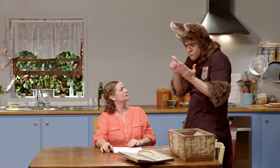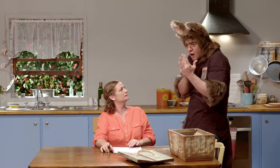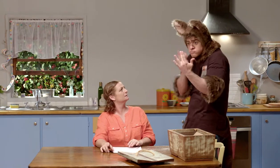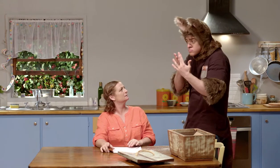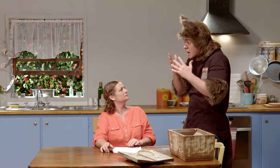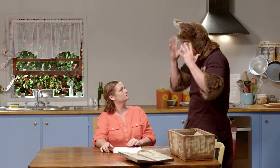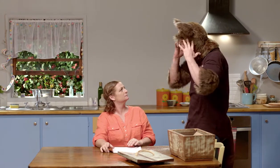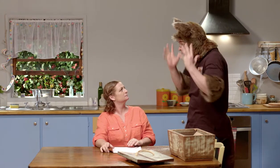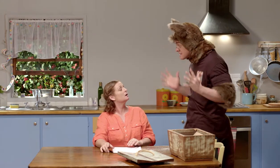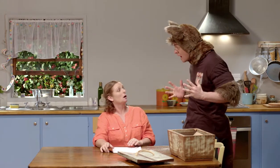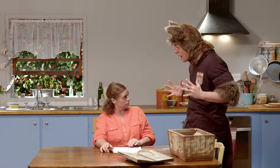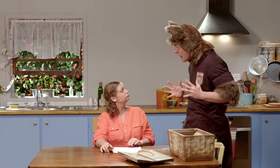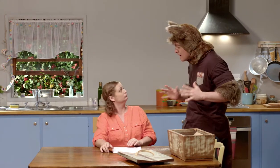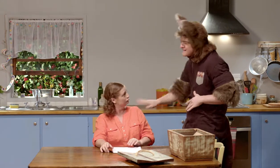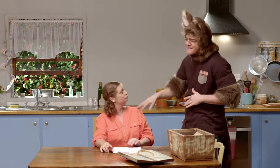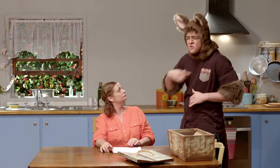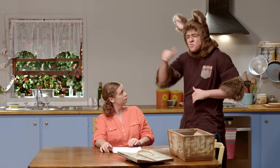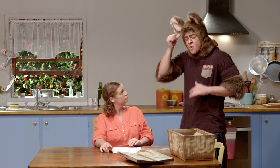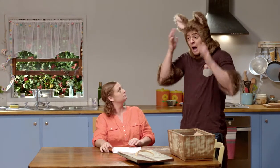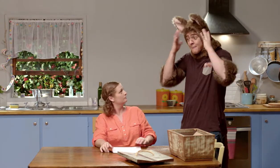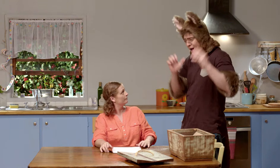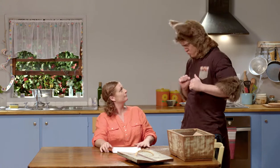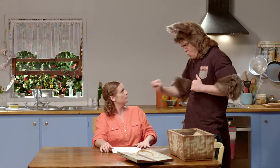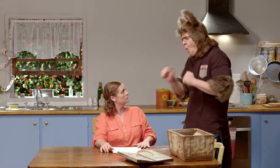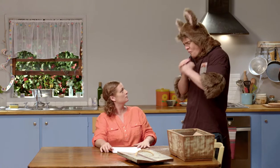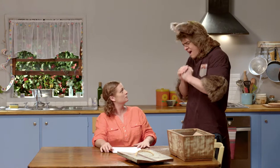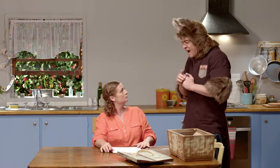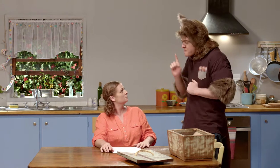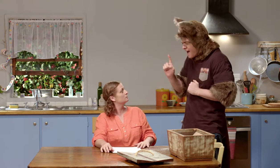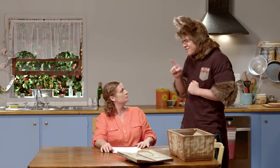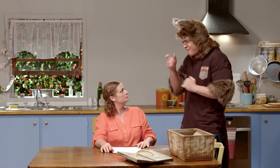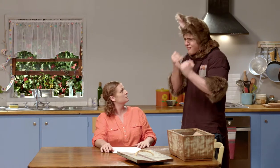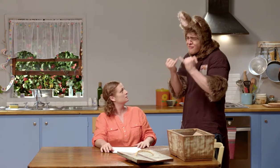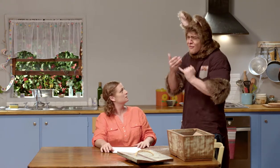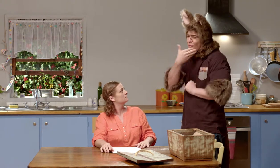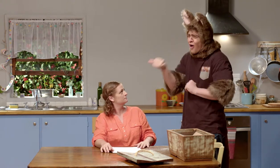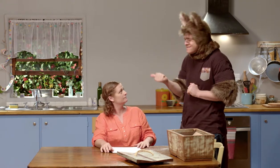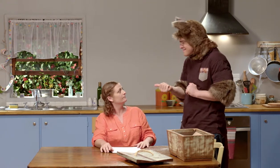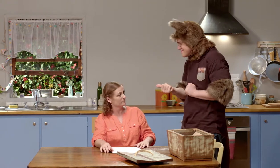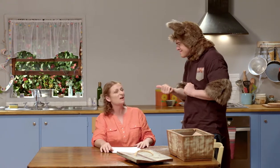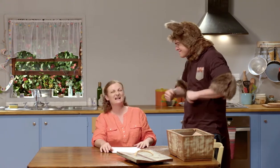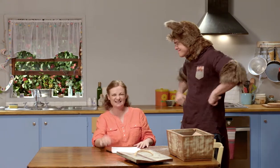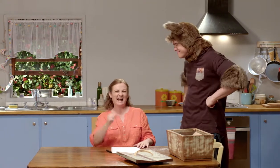Can we write to Amanda? I know she's your friend, but she's always so nice to me.